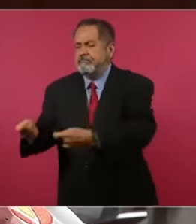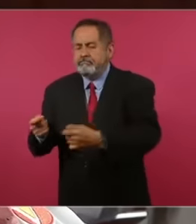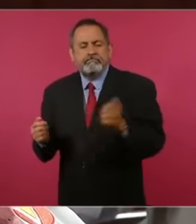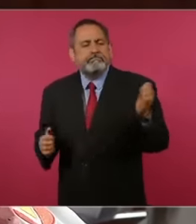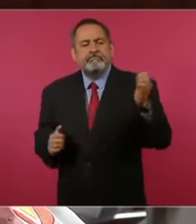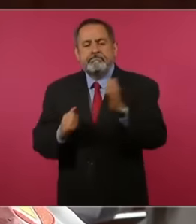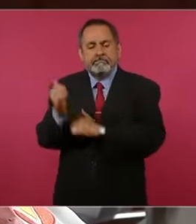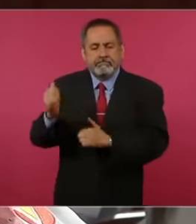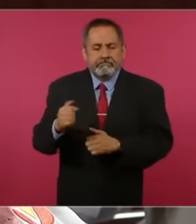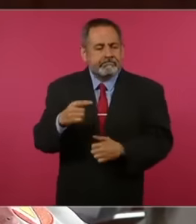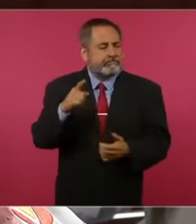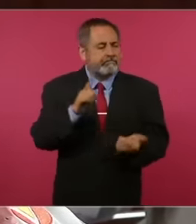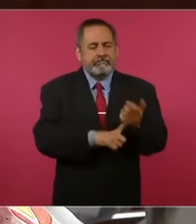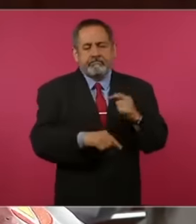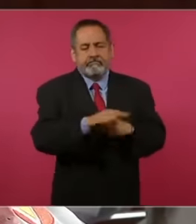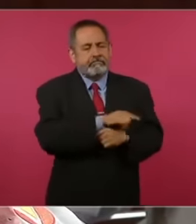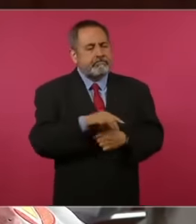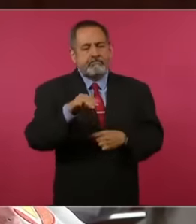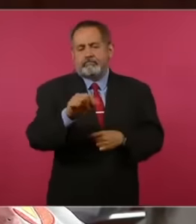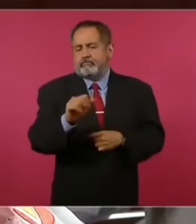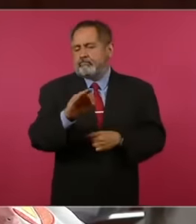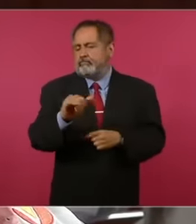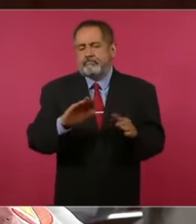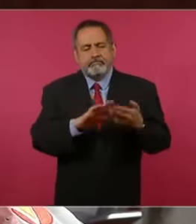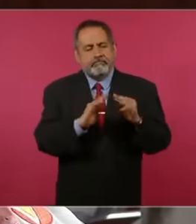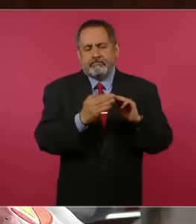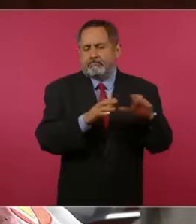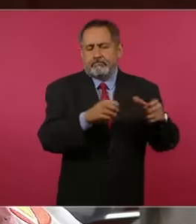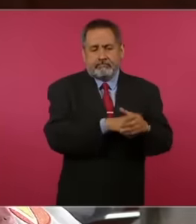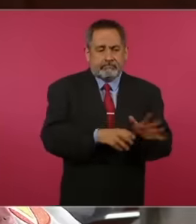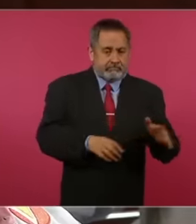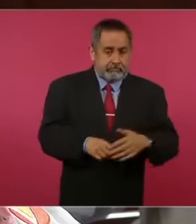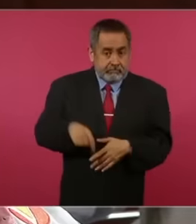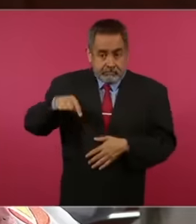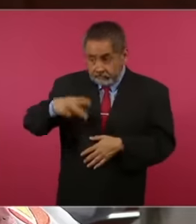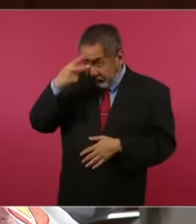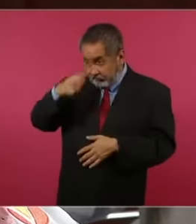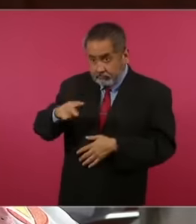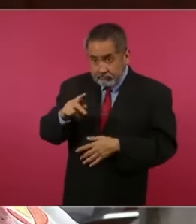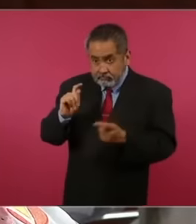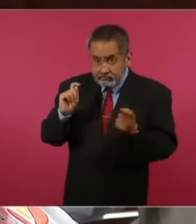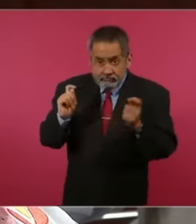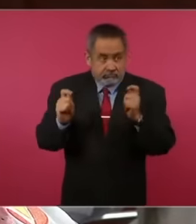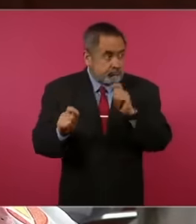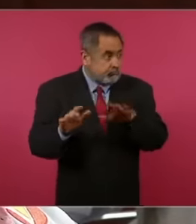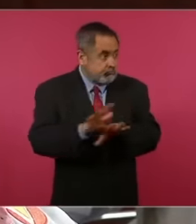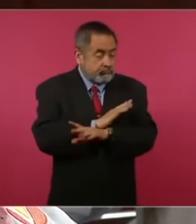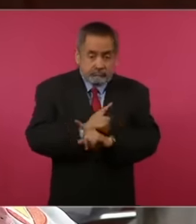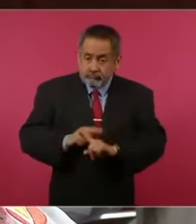a mafia and well, the transformation of Mexico It is evident that the situation in Canada, unfortunately,